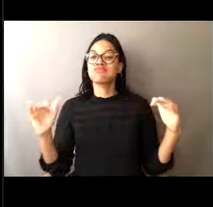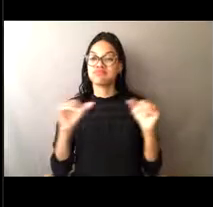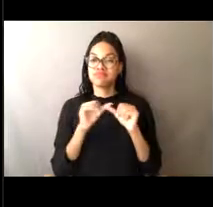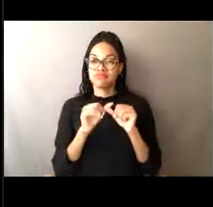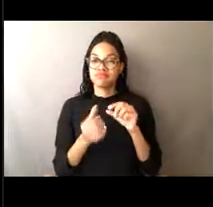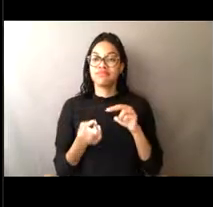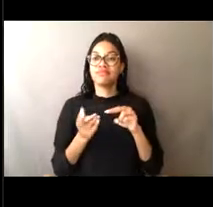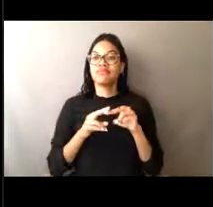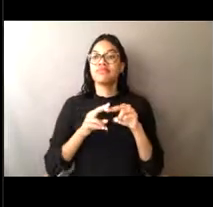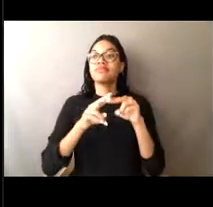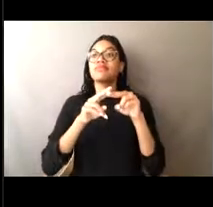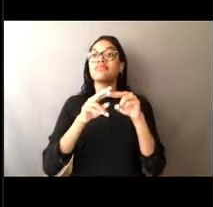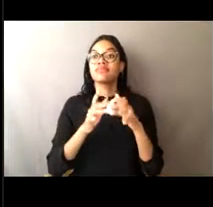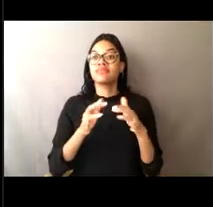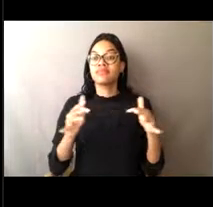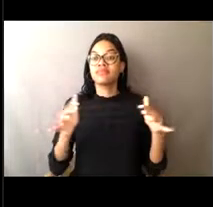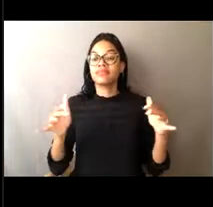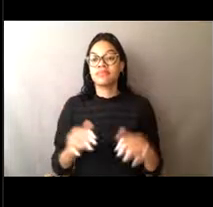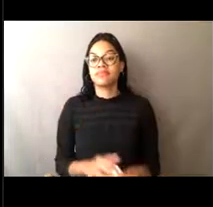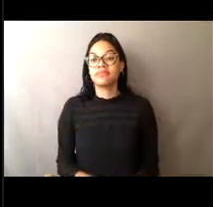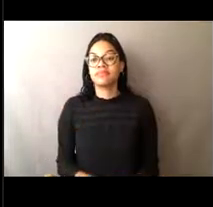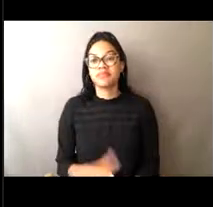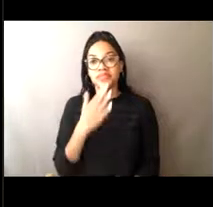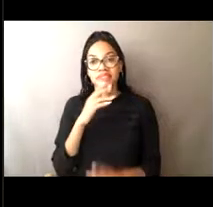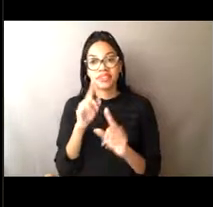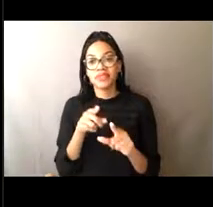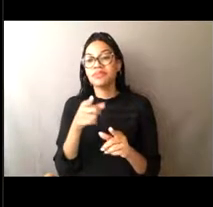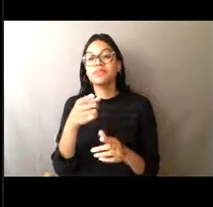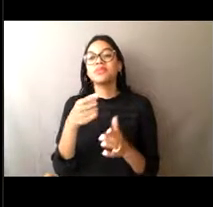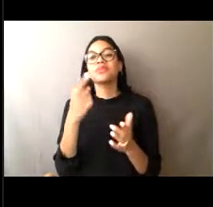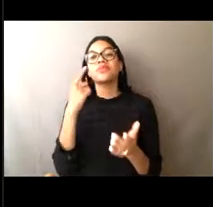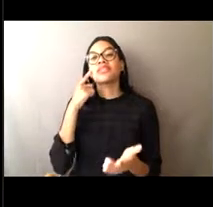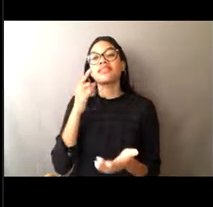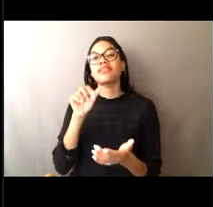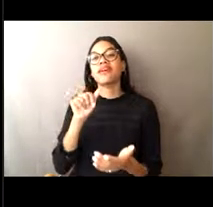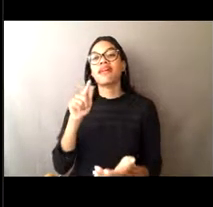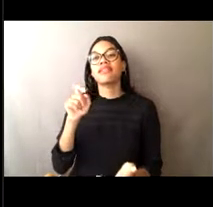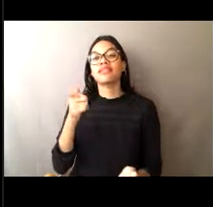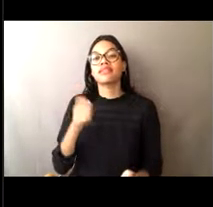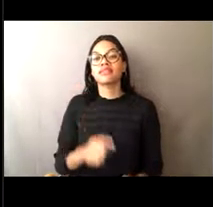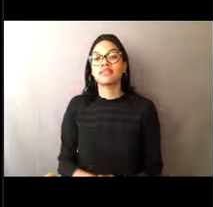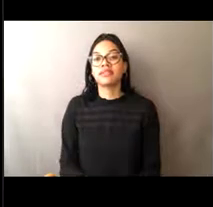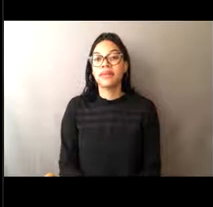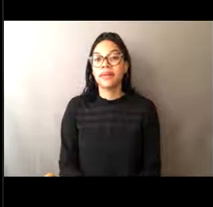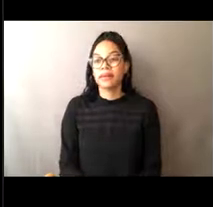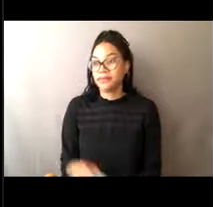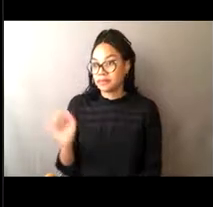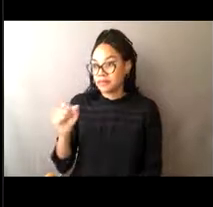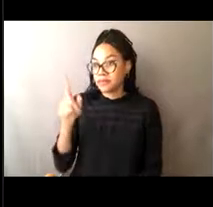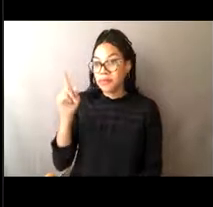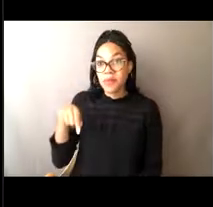So what's your perspective on that, Alex? Yeah, those answers are fantastic.